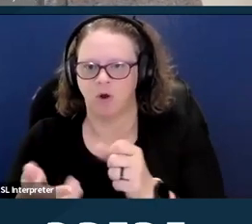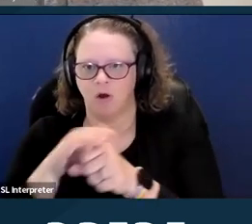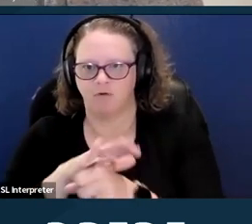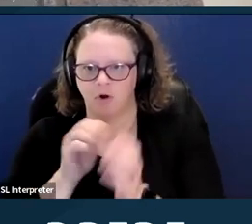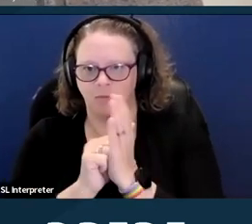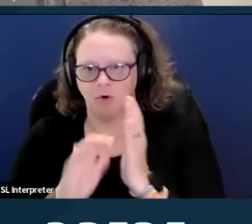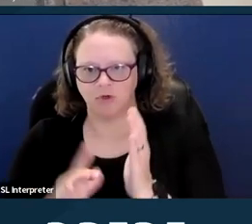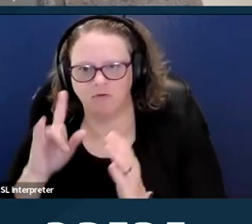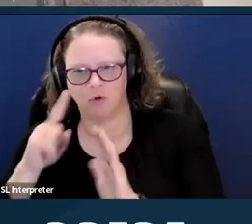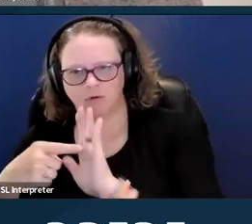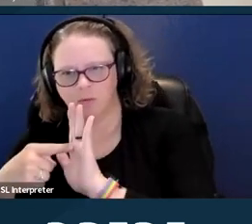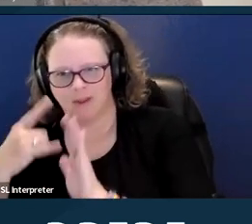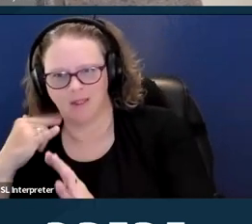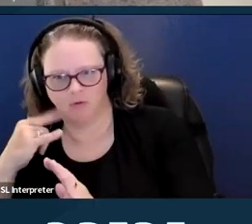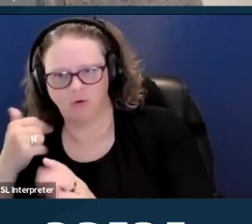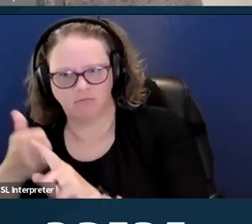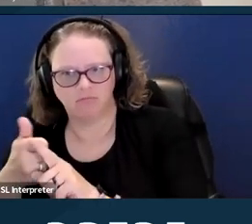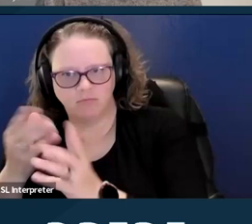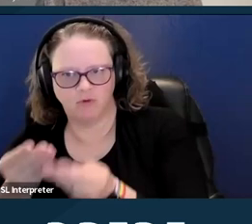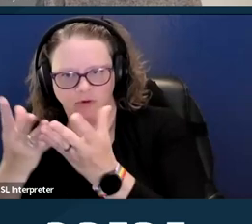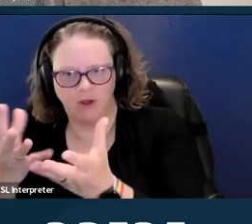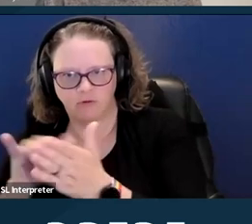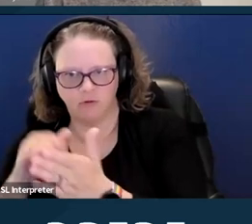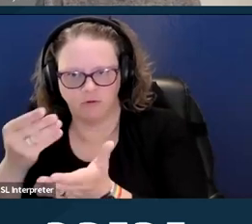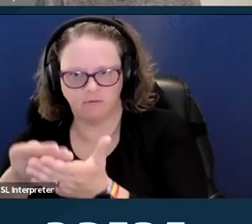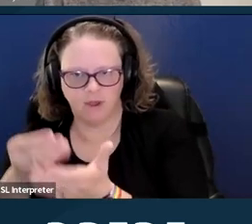In states with bans or states that don't offer those additional funds,